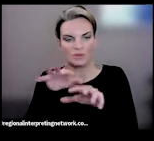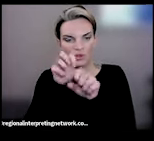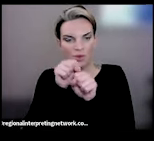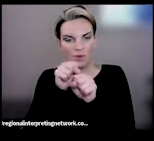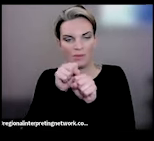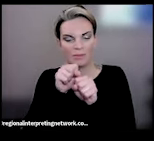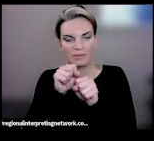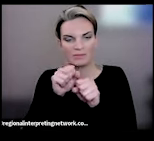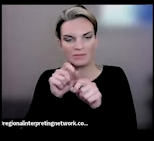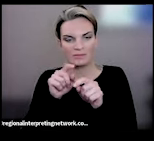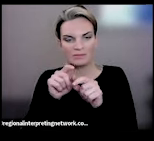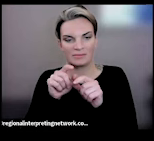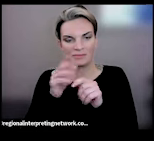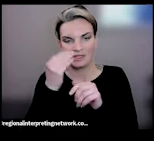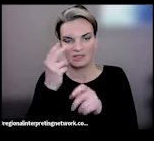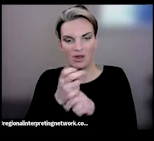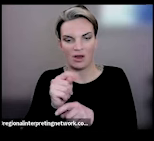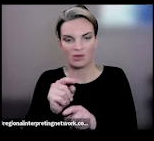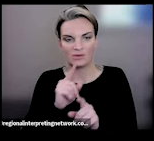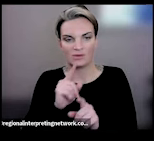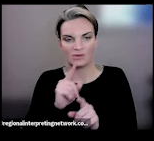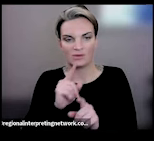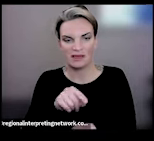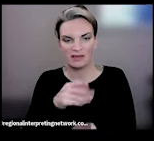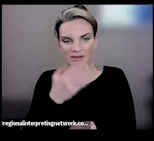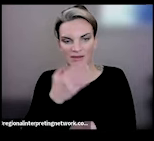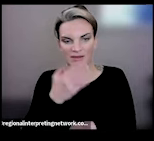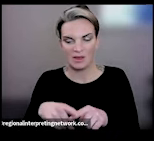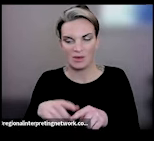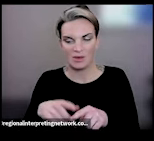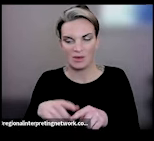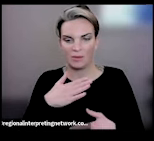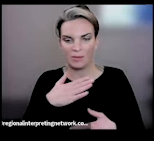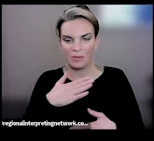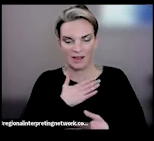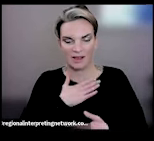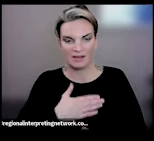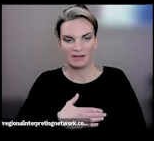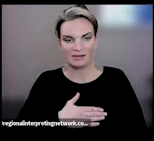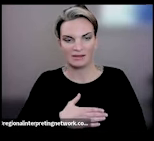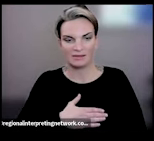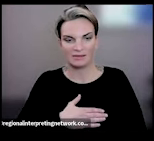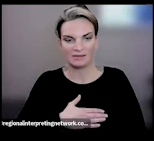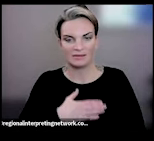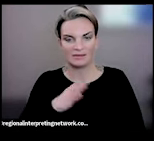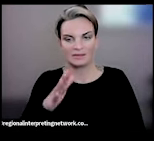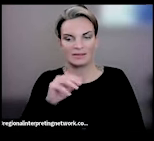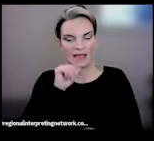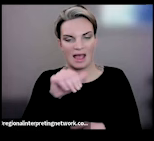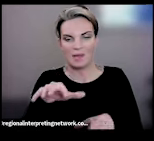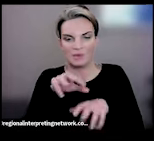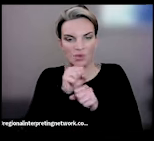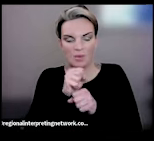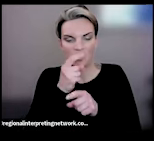hard question to answer because depending on what your malabsorbing might mean that specific part of